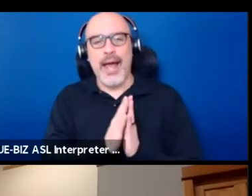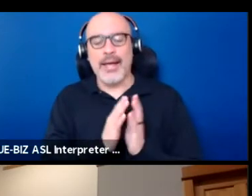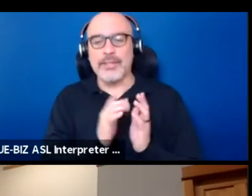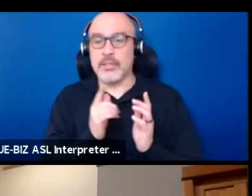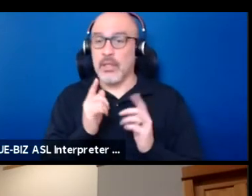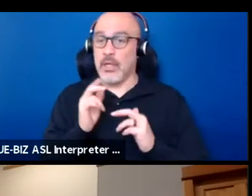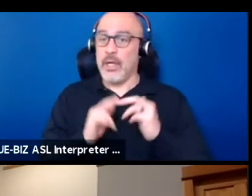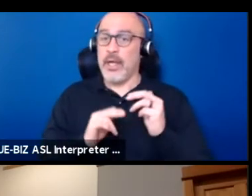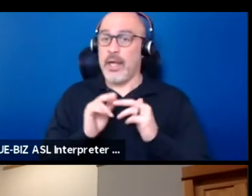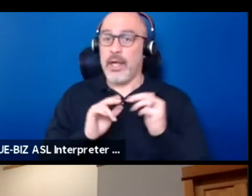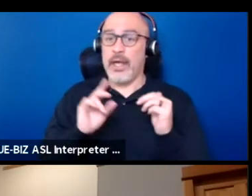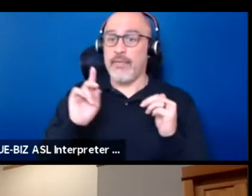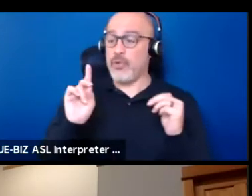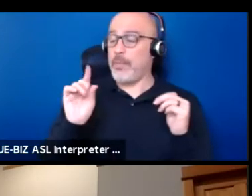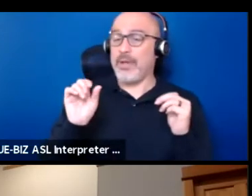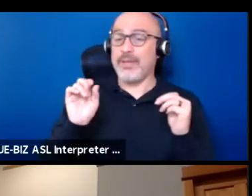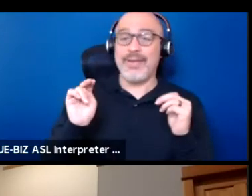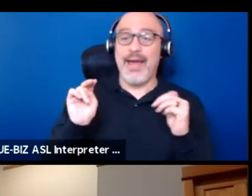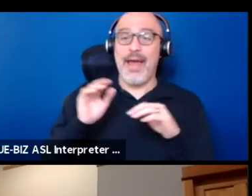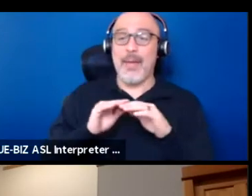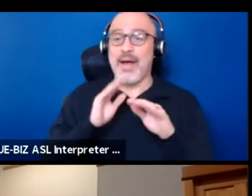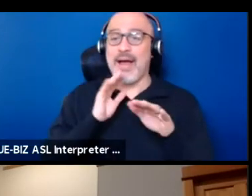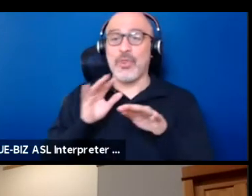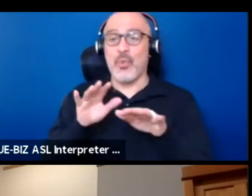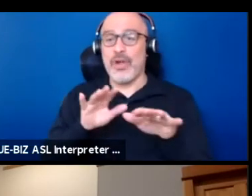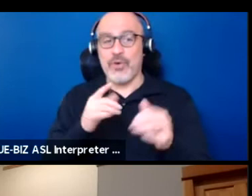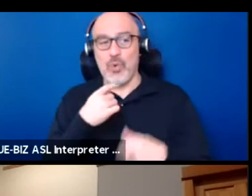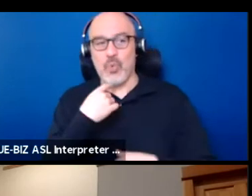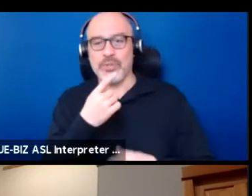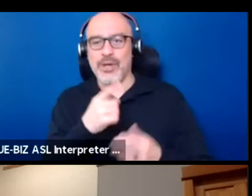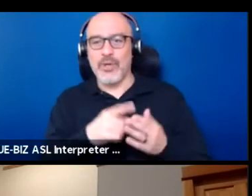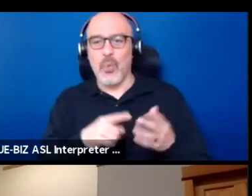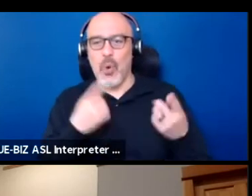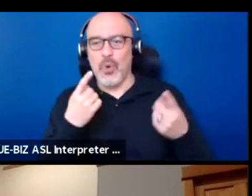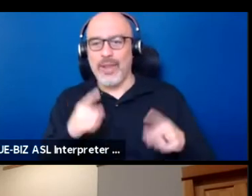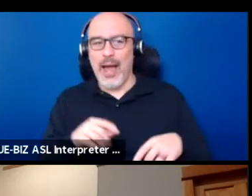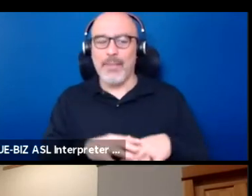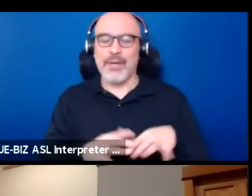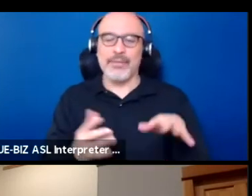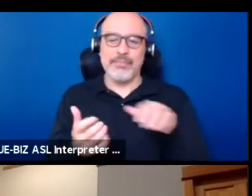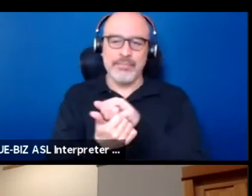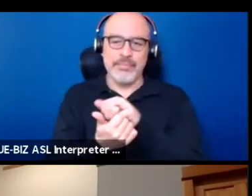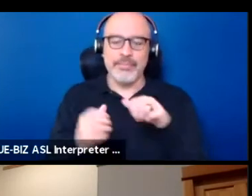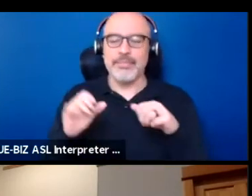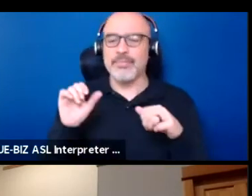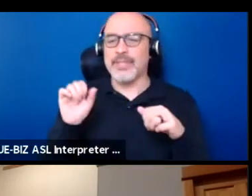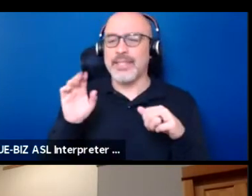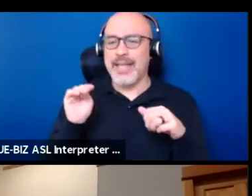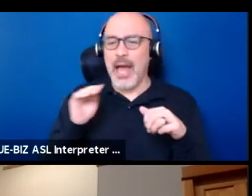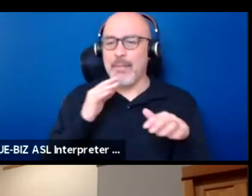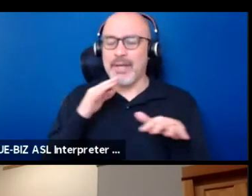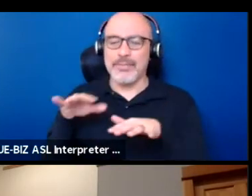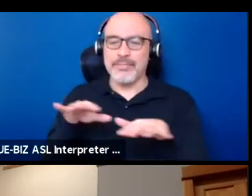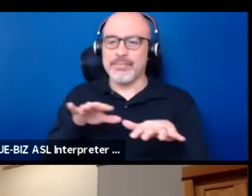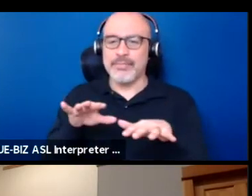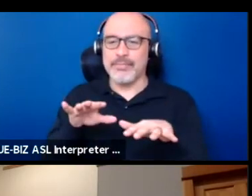we might be able to tell you some of the things that are gonna happen. You know, wipe out salmon runs destroy the flow of the river and the temperatures of the river,